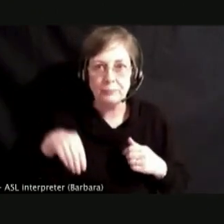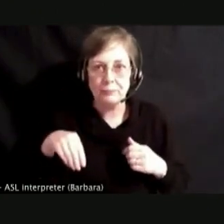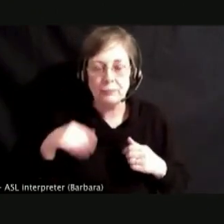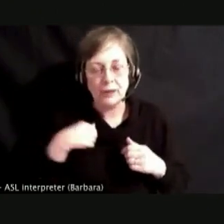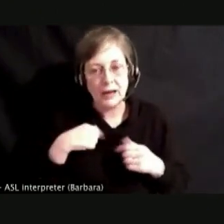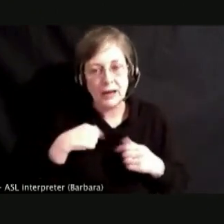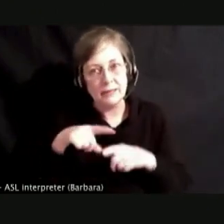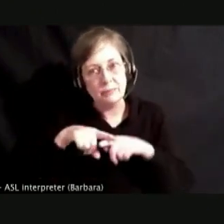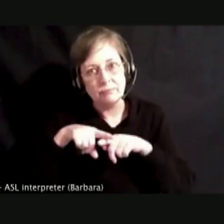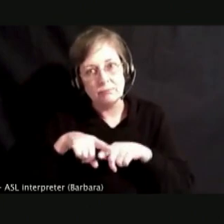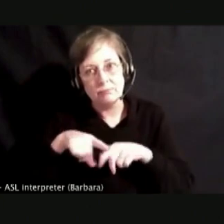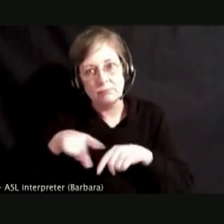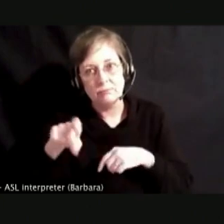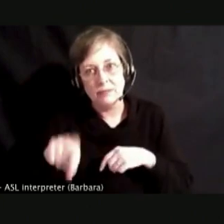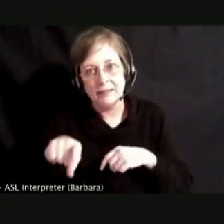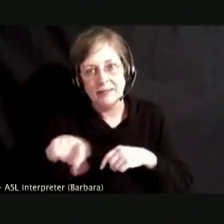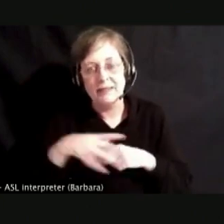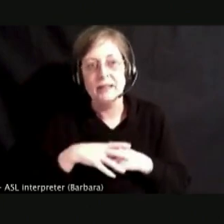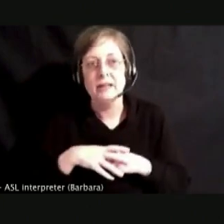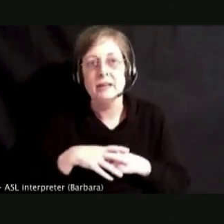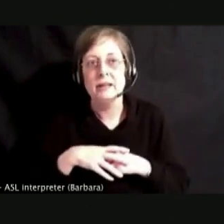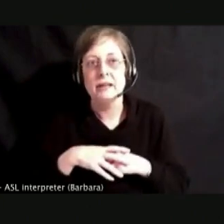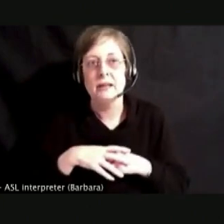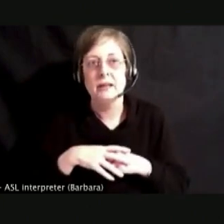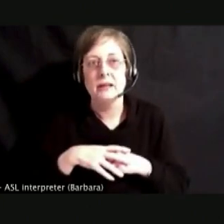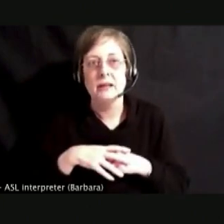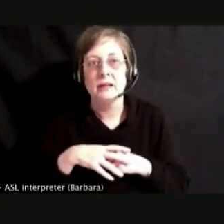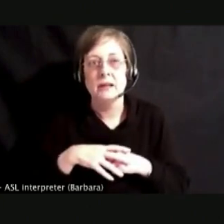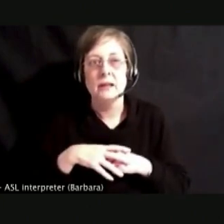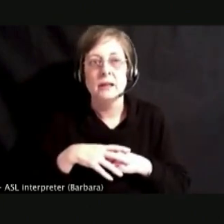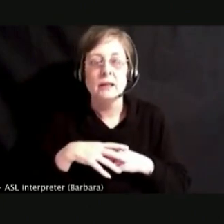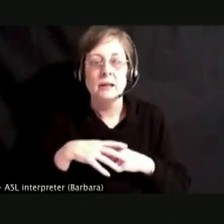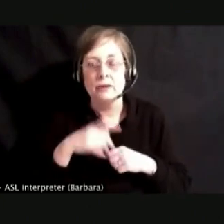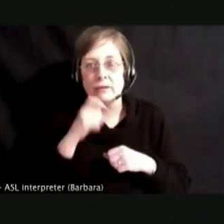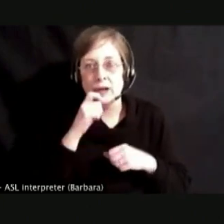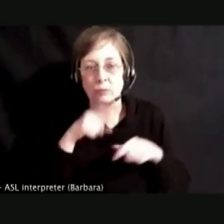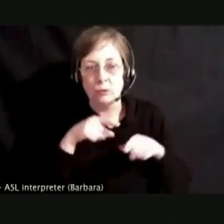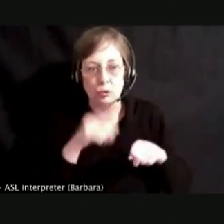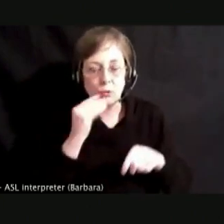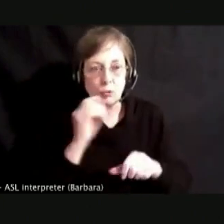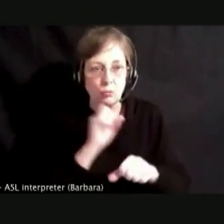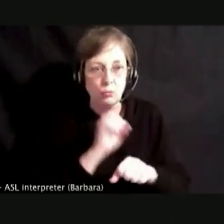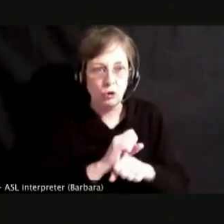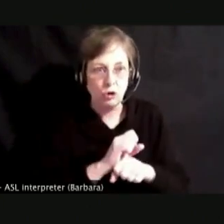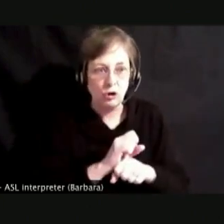MY HOMEWORK AND BEFORE I KNEW IT I STOPPED DOING MY HOMEWORK ALTOGETHER.